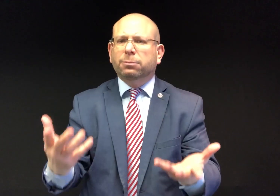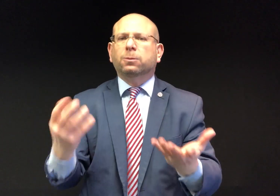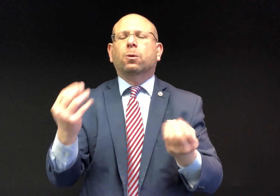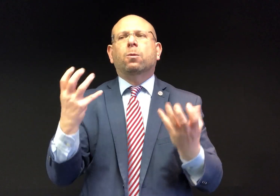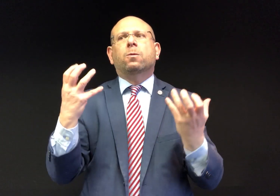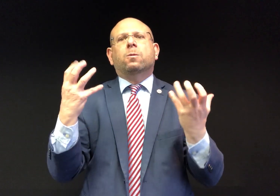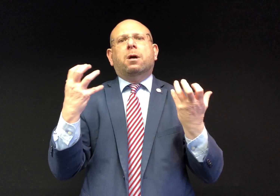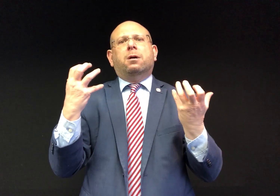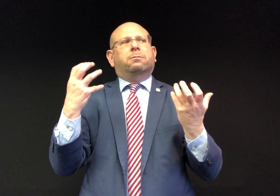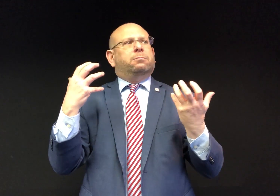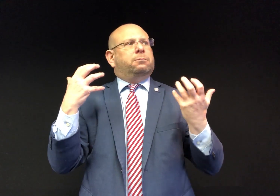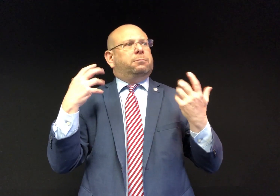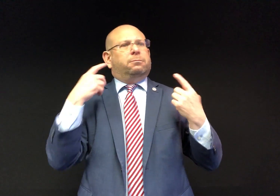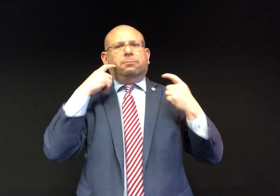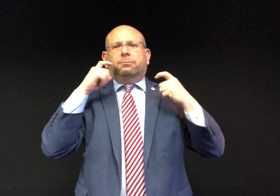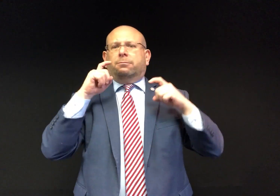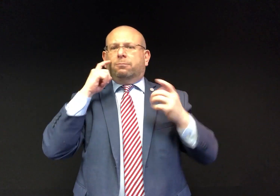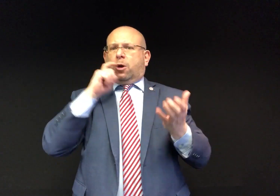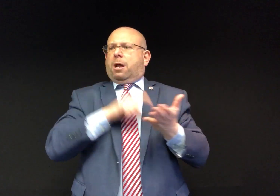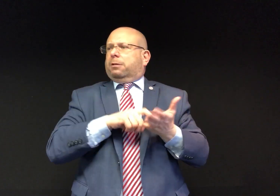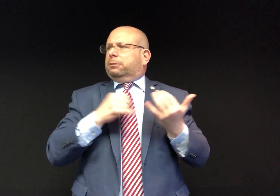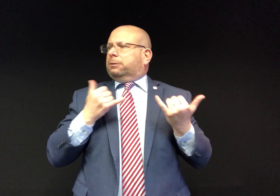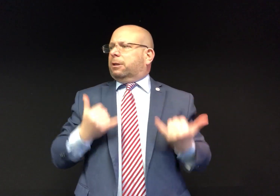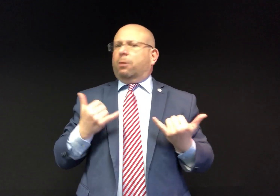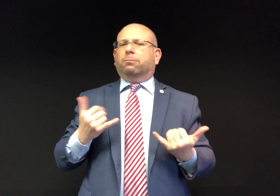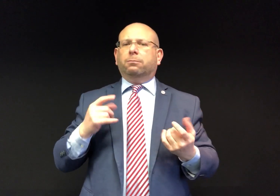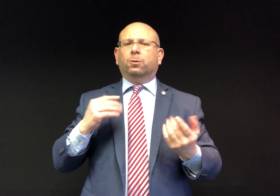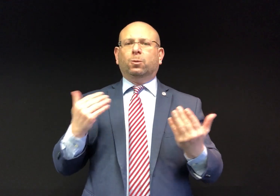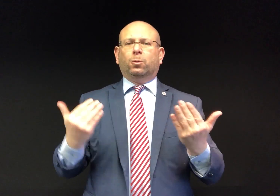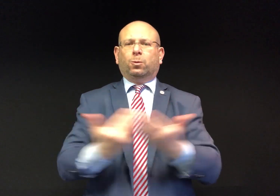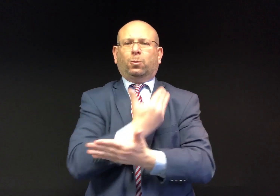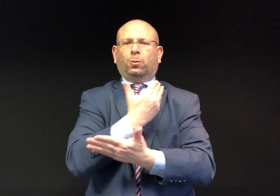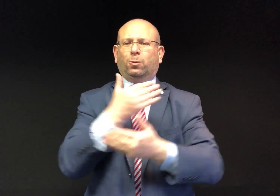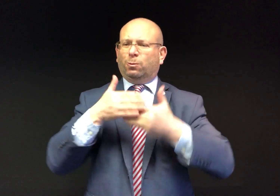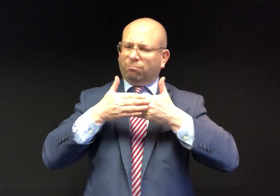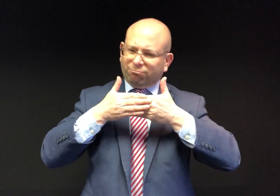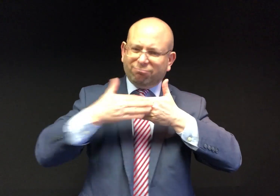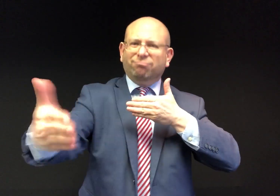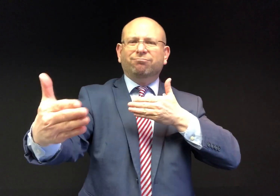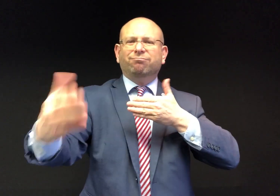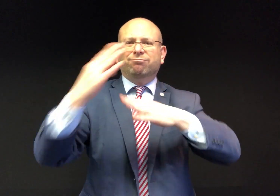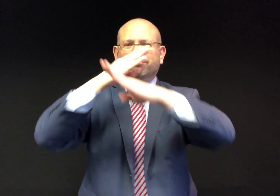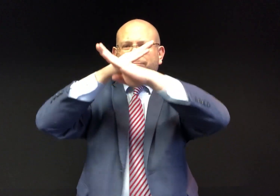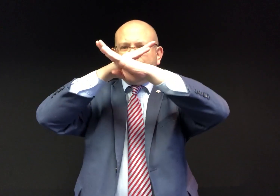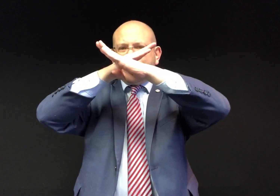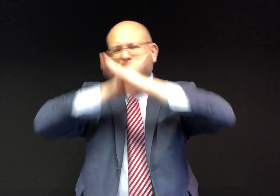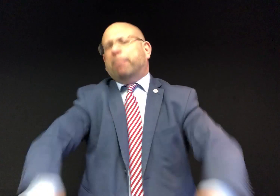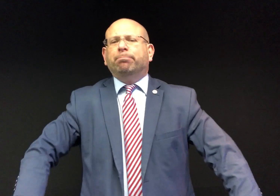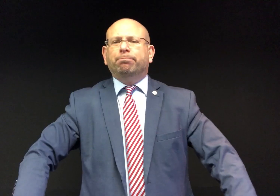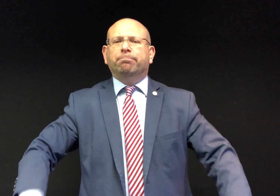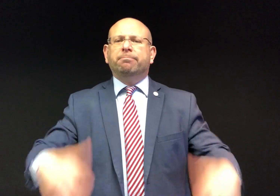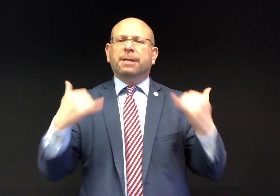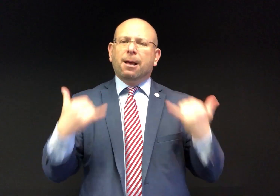We must recognize that we now have a new future ahead of us, without barriers.